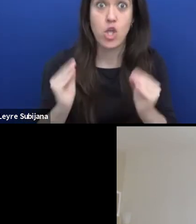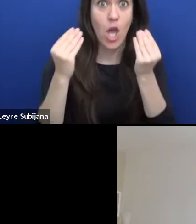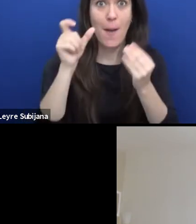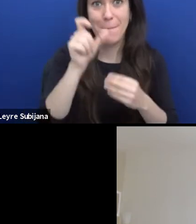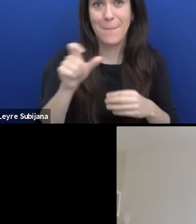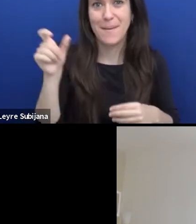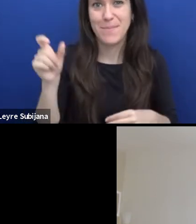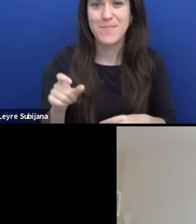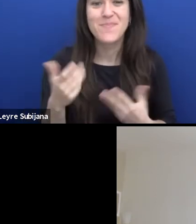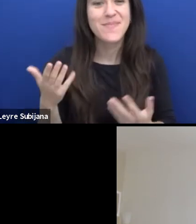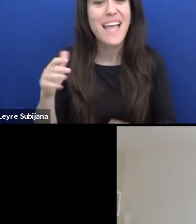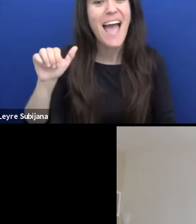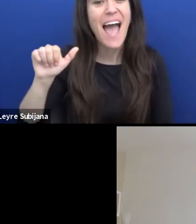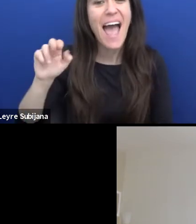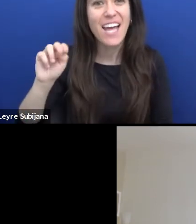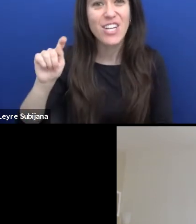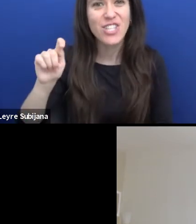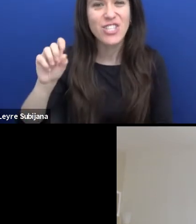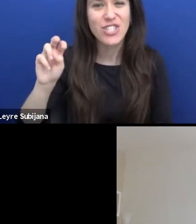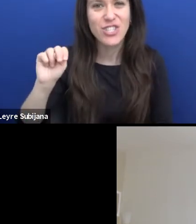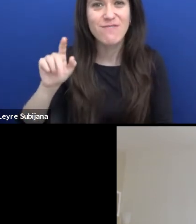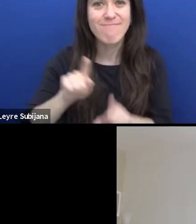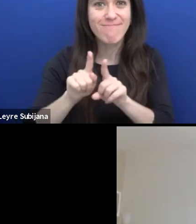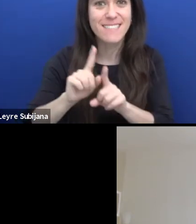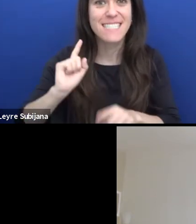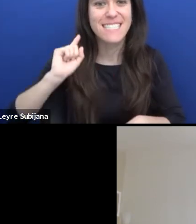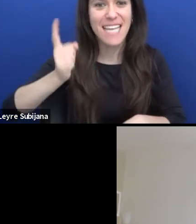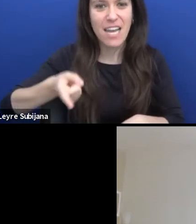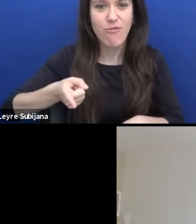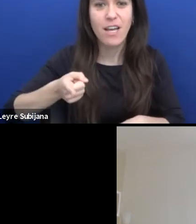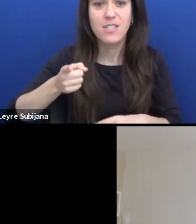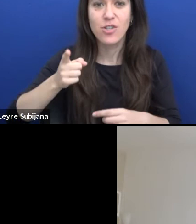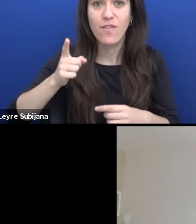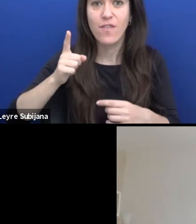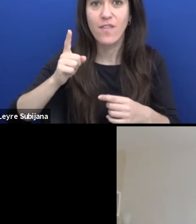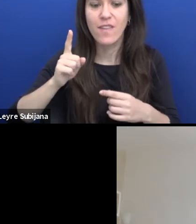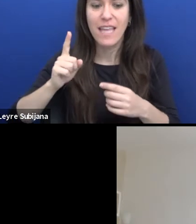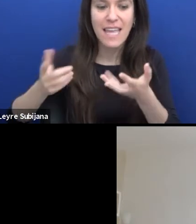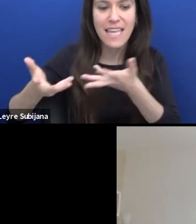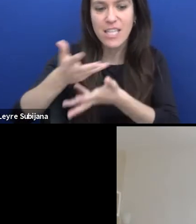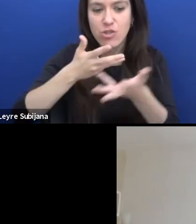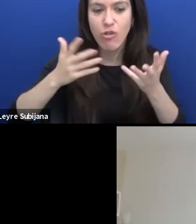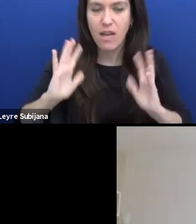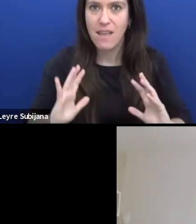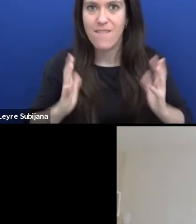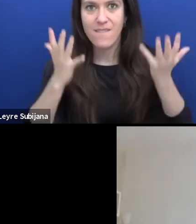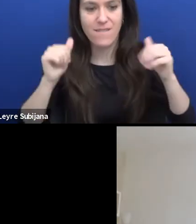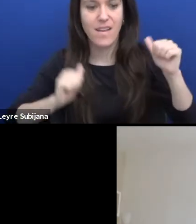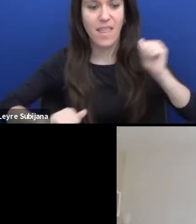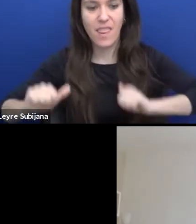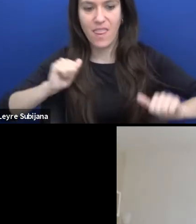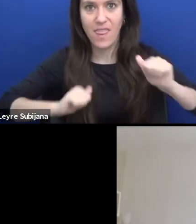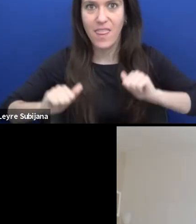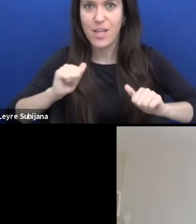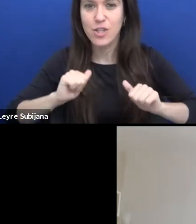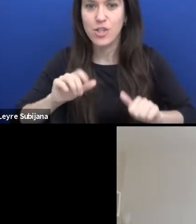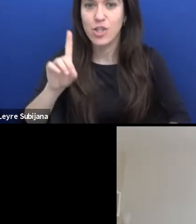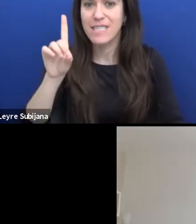Anton is also one of the directors of the interactive and life theatre game demo crisis which you can attend today